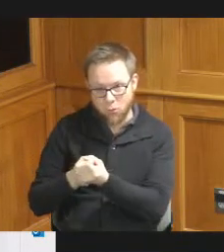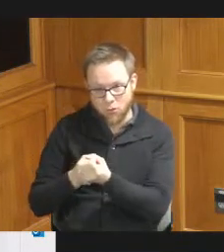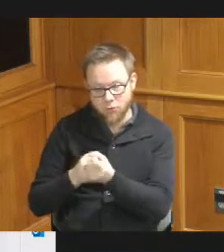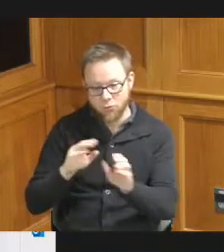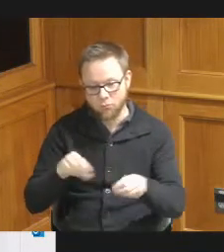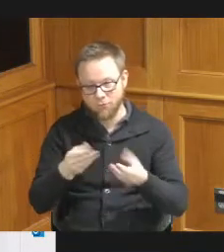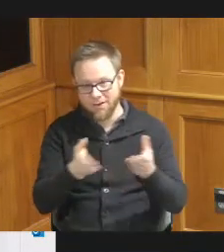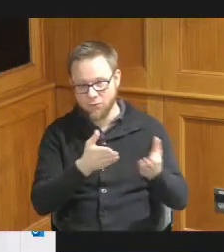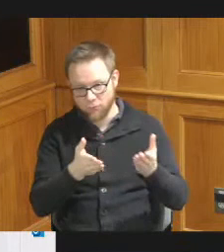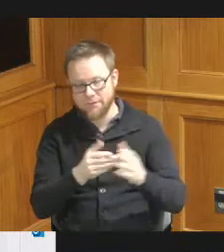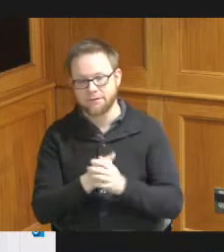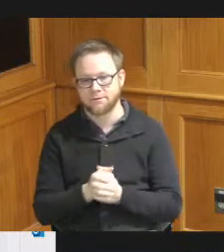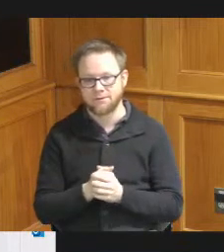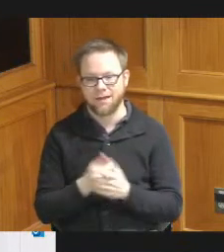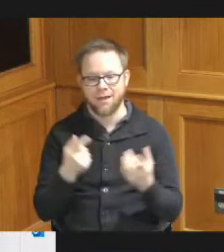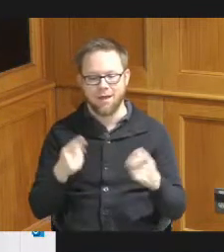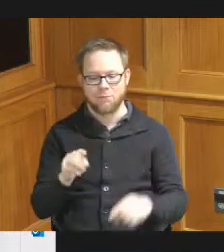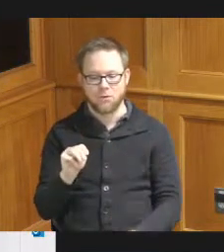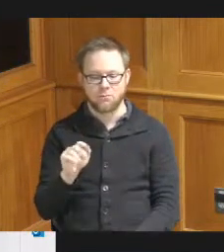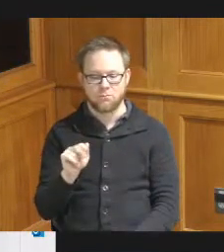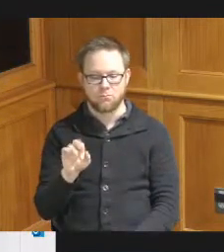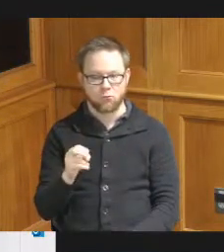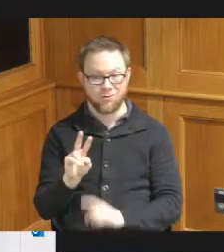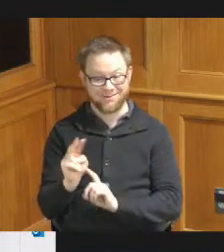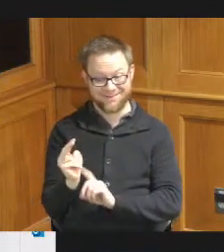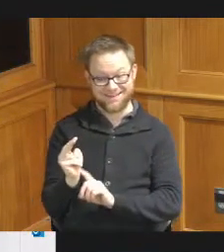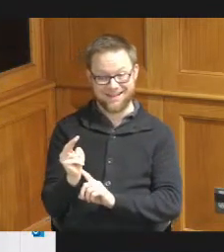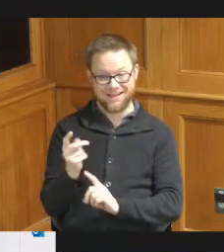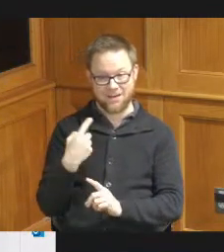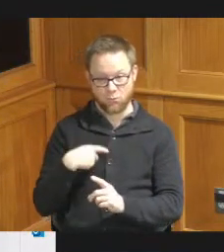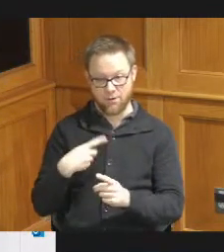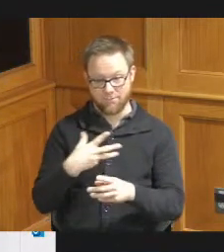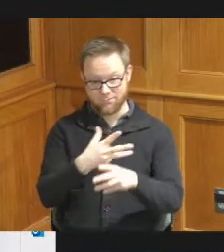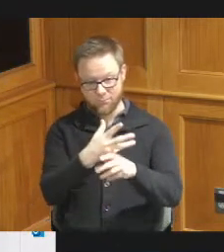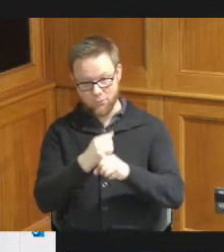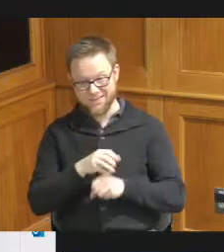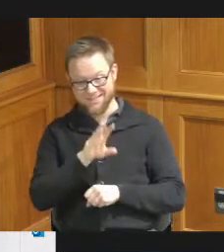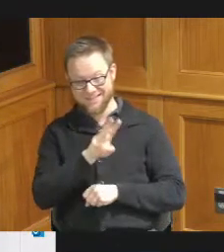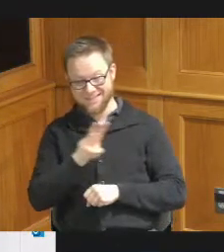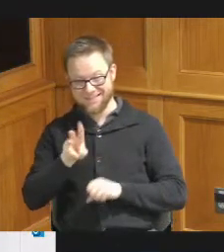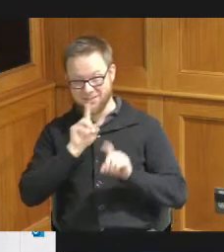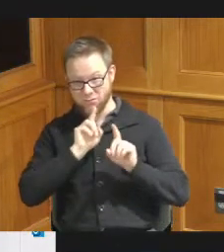as of March 2nd we had received 66 survey responses through the Survey Monkey